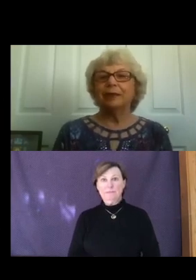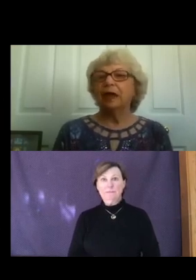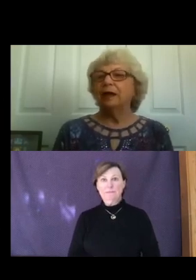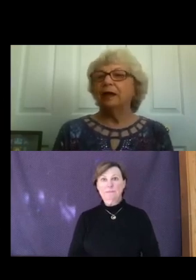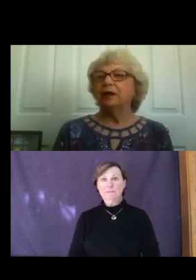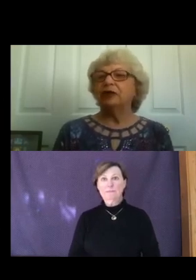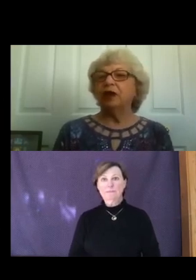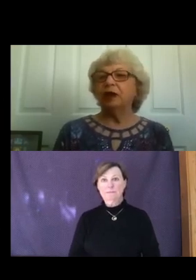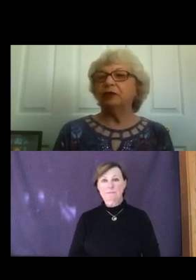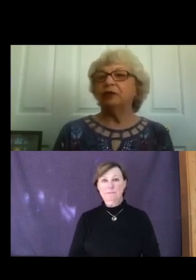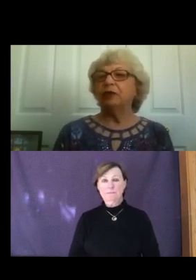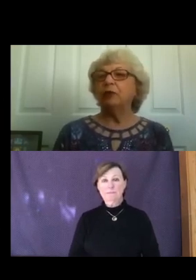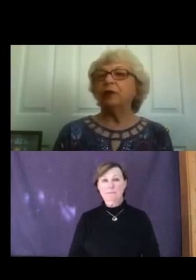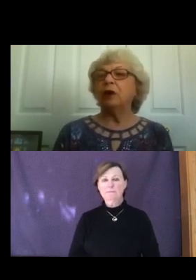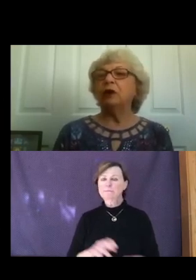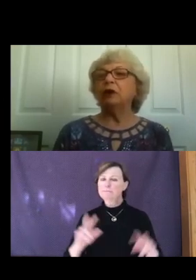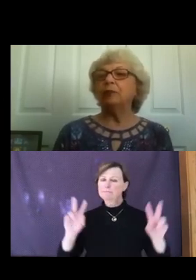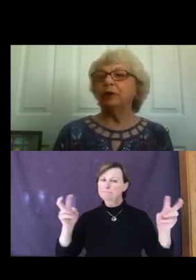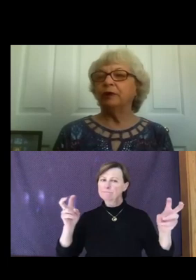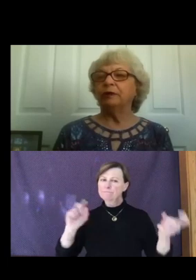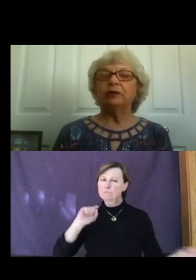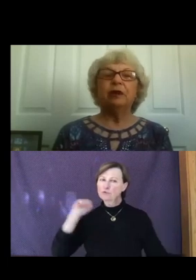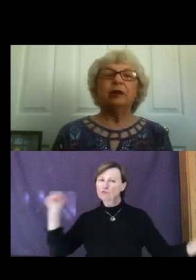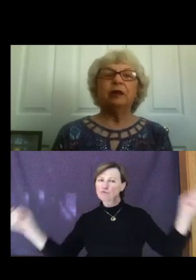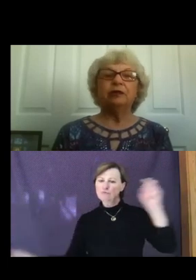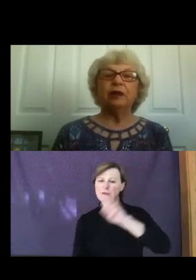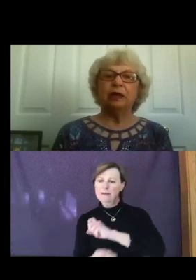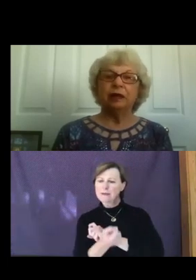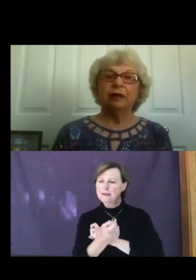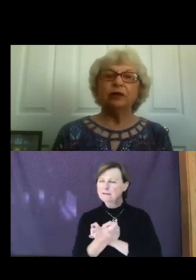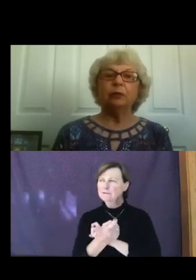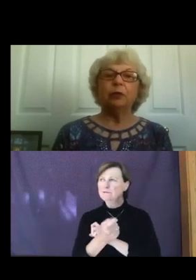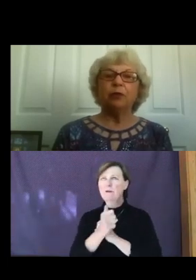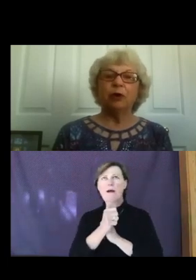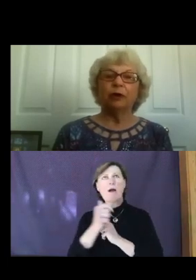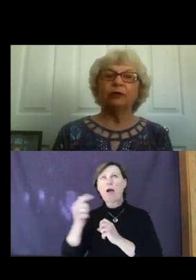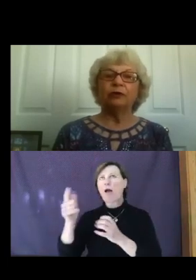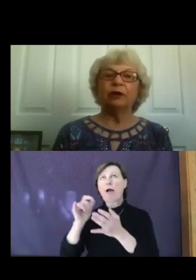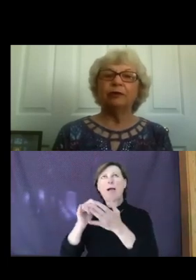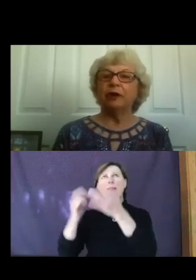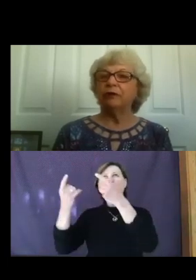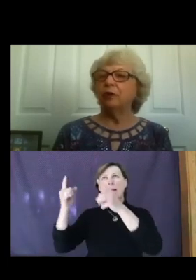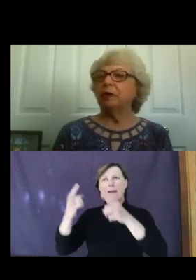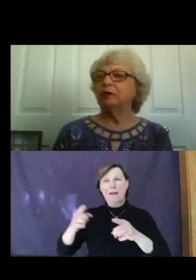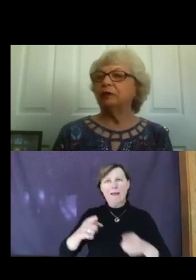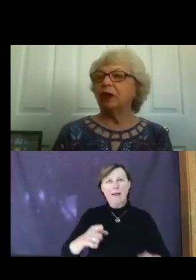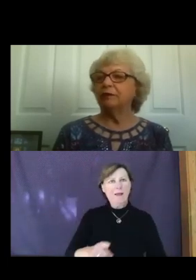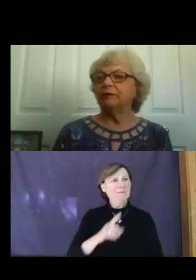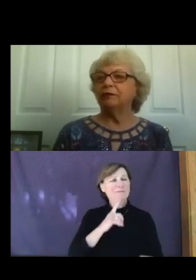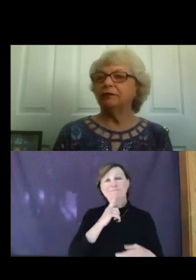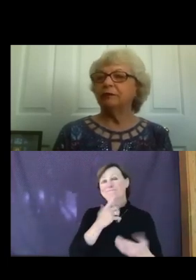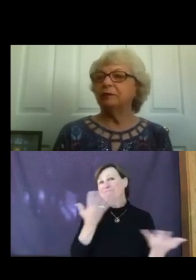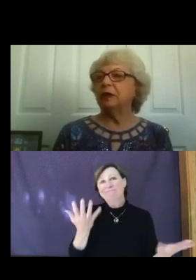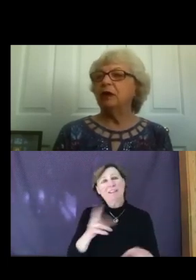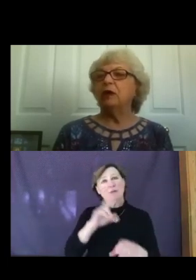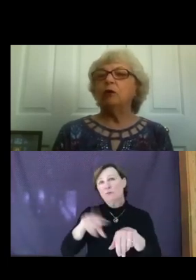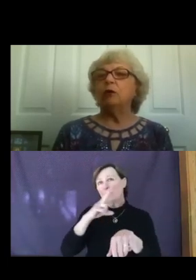Change, with all it brings, is an inevitable part of everyone's life. We